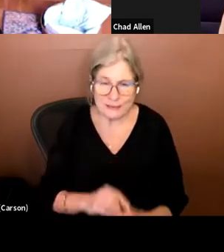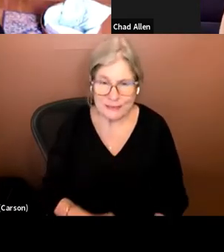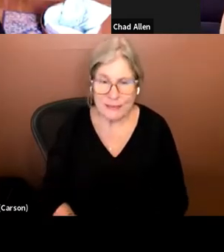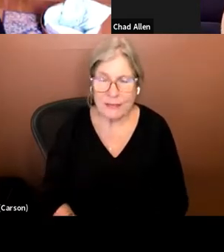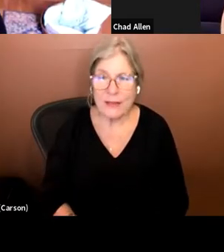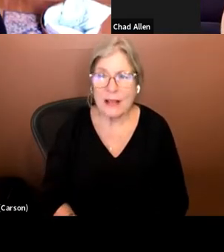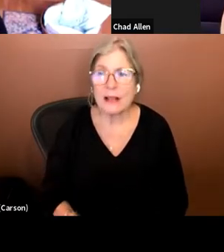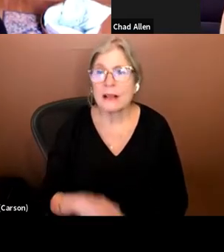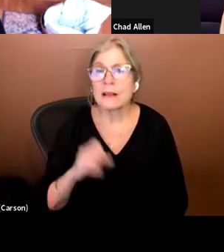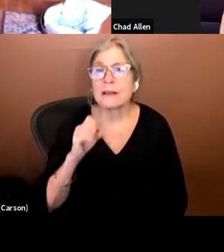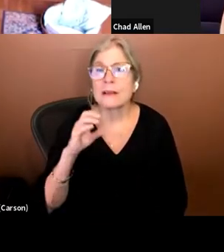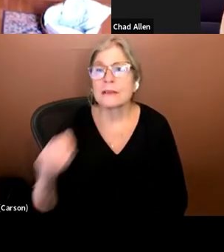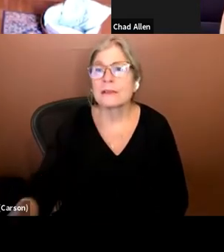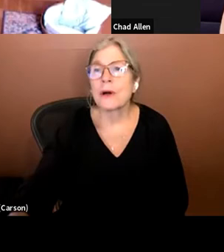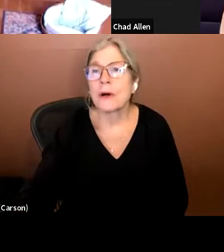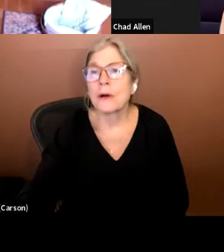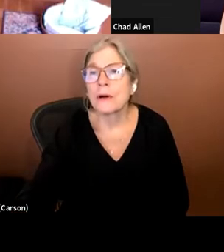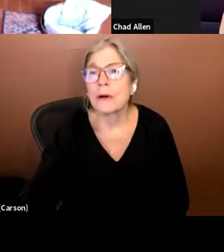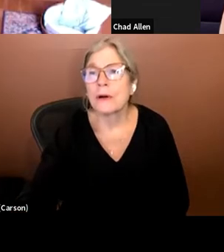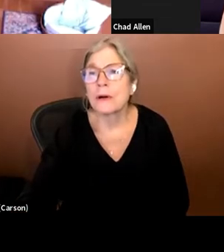So, Rick Boggs here in Los